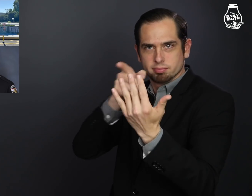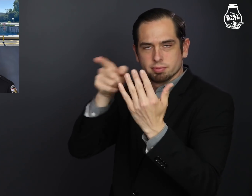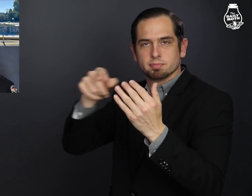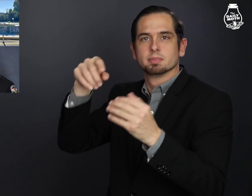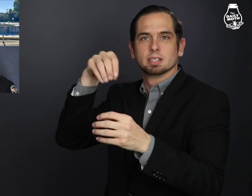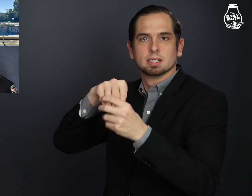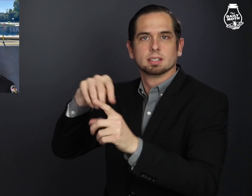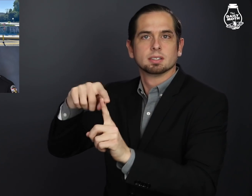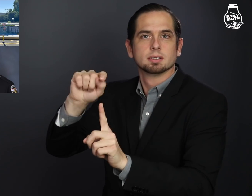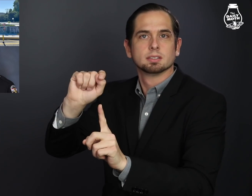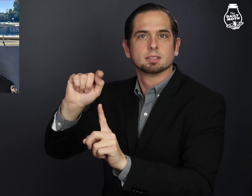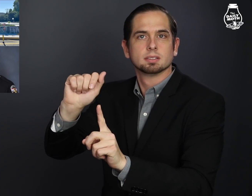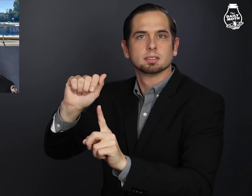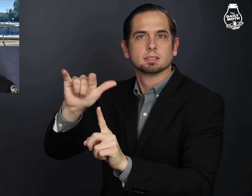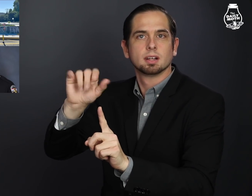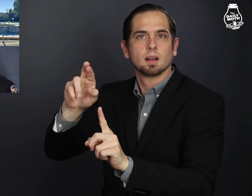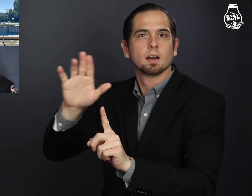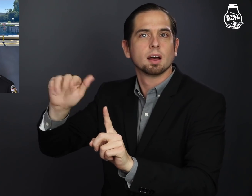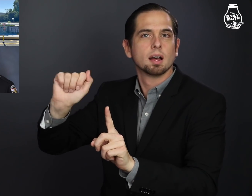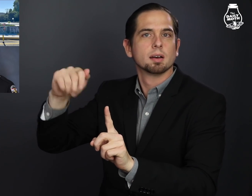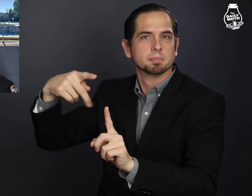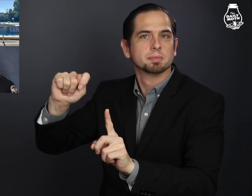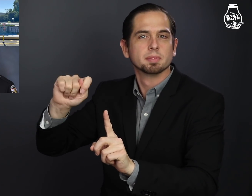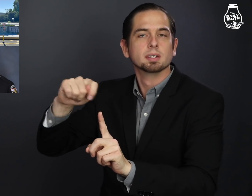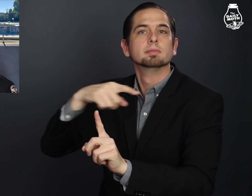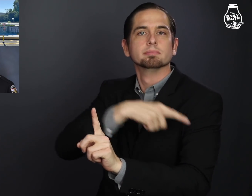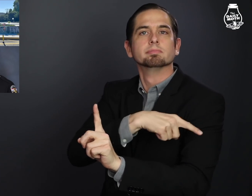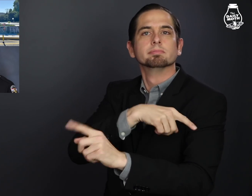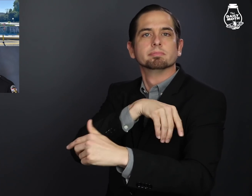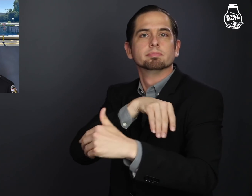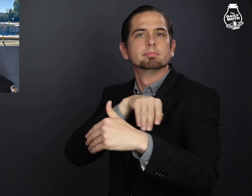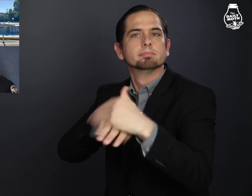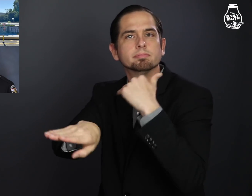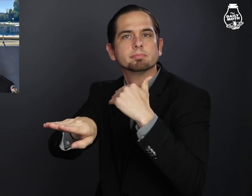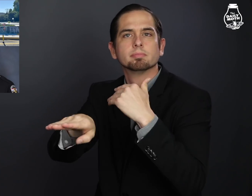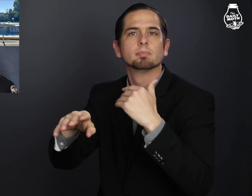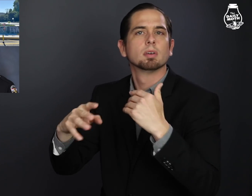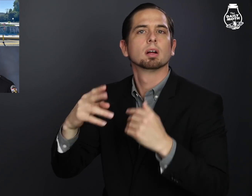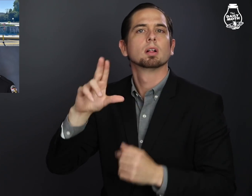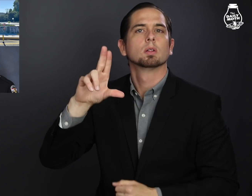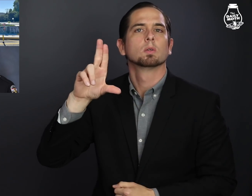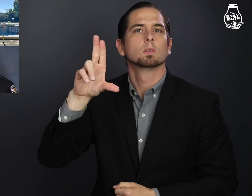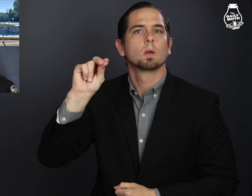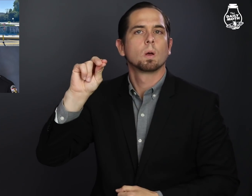into Taylor's apartment when he went inside of the home